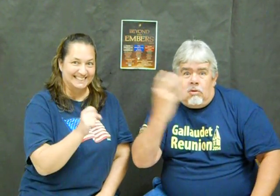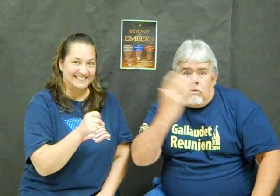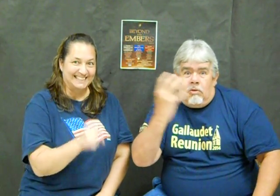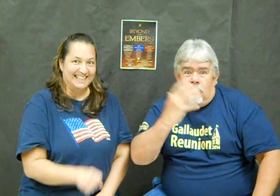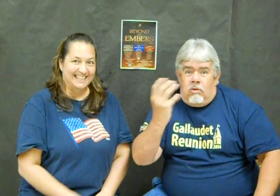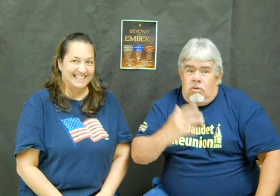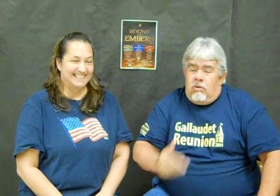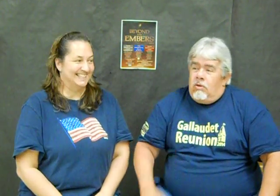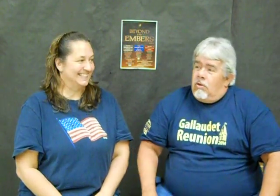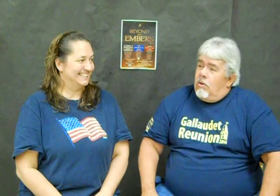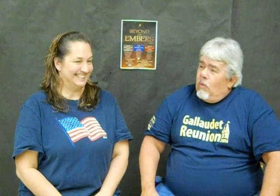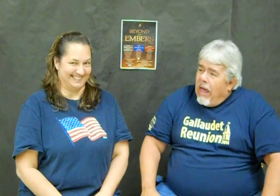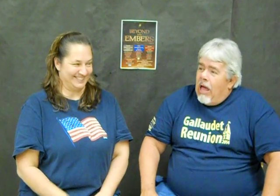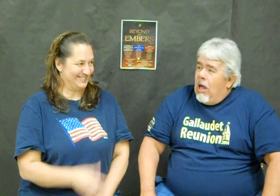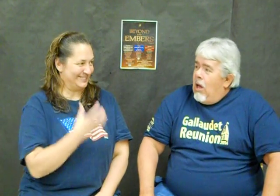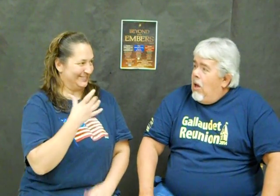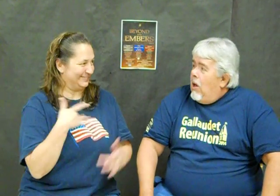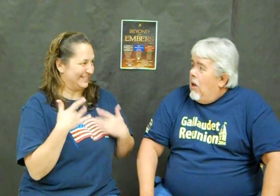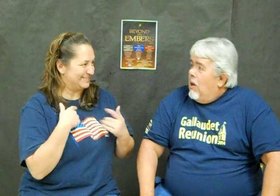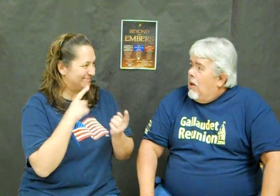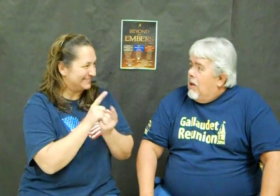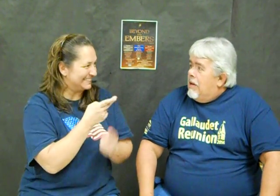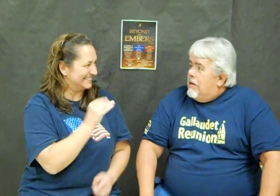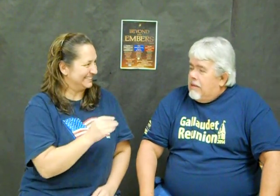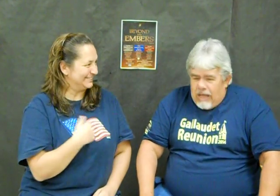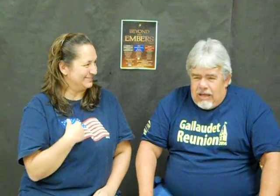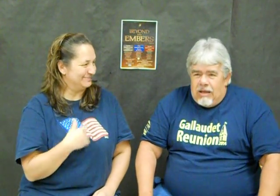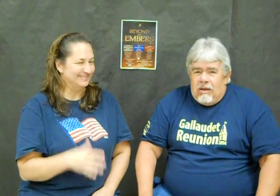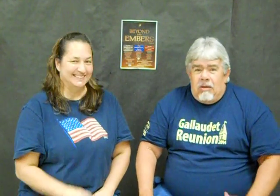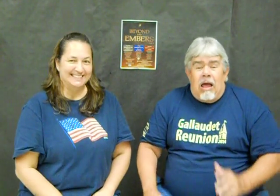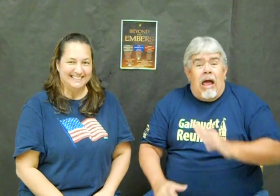Awesome! Wow! Yes, I am excited to meet him!